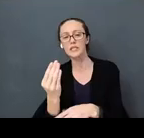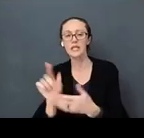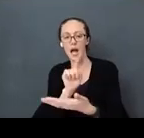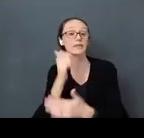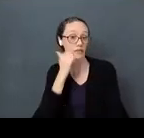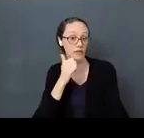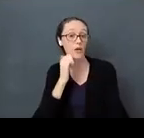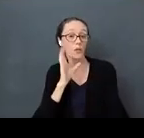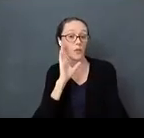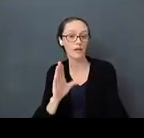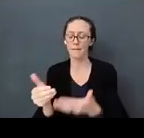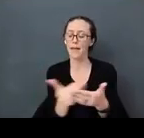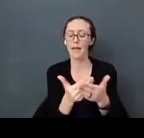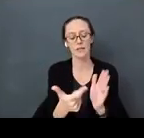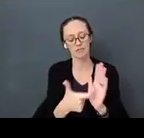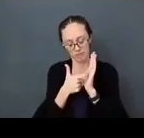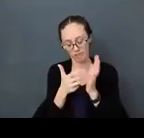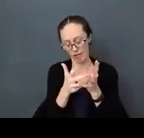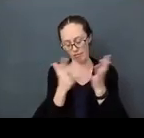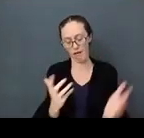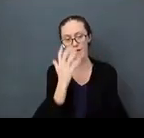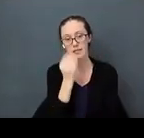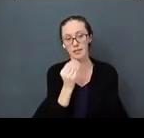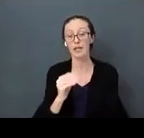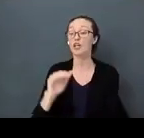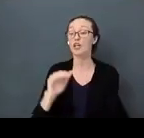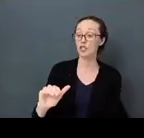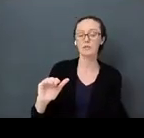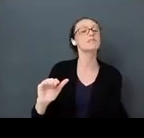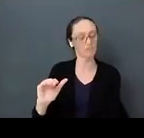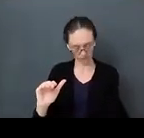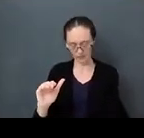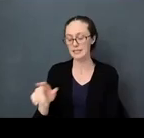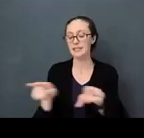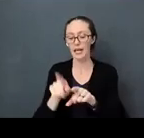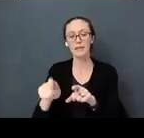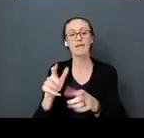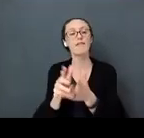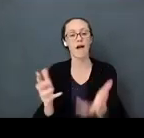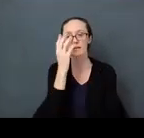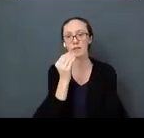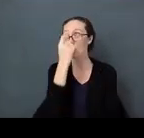Babies need lot of sleep. Children need a lot of sleep. You think 700 synapsis